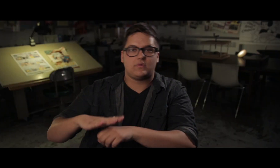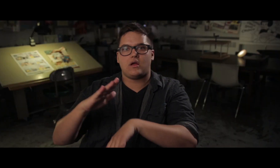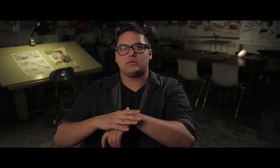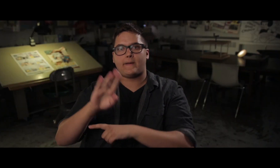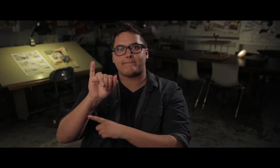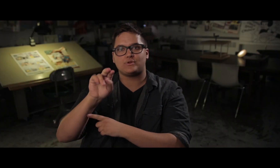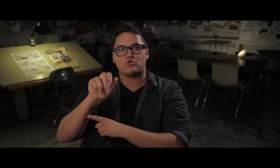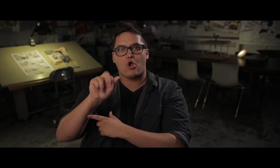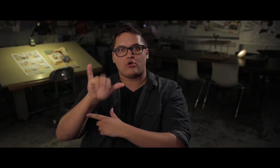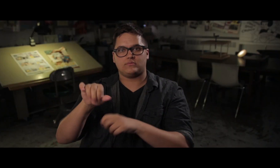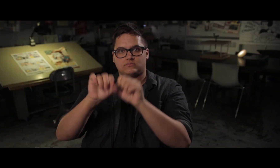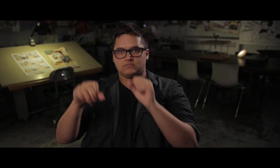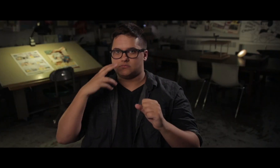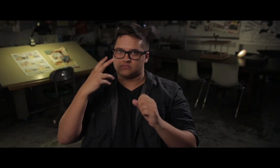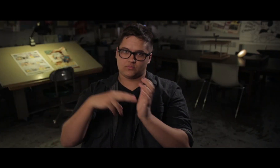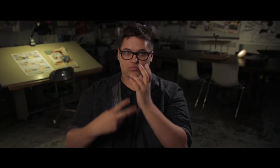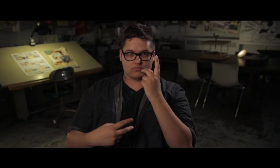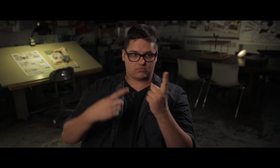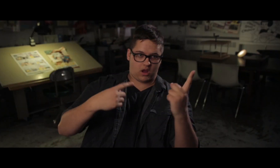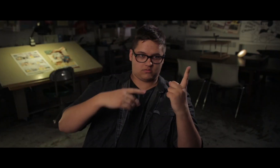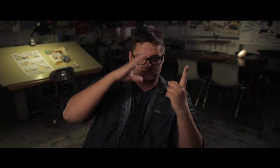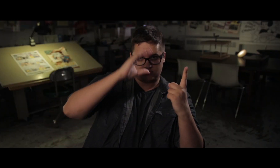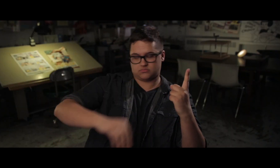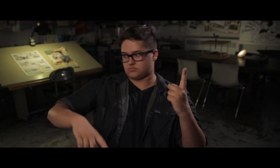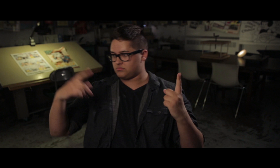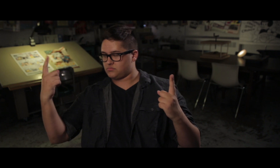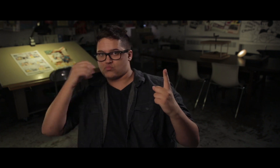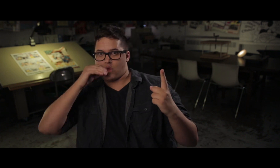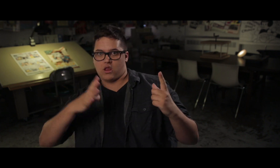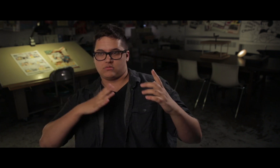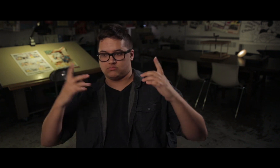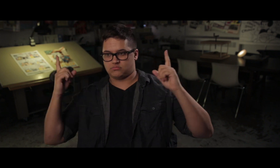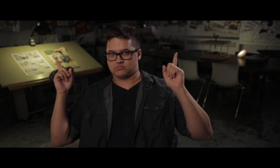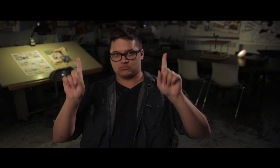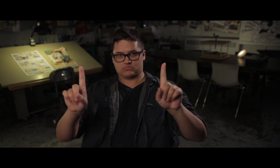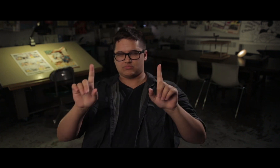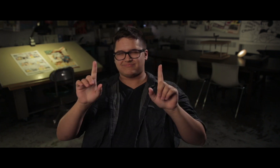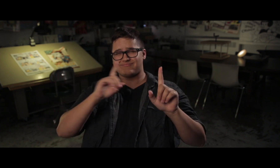There’s a lot of oppression in the binary system, recognizing only male, only female.